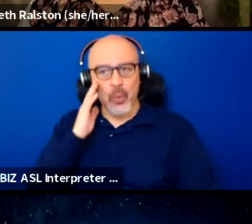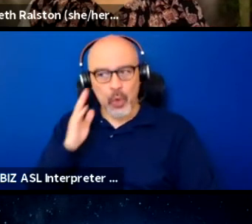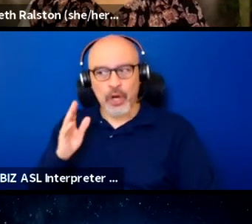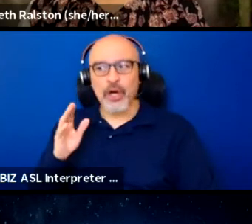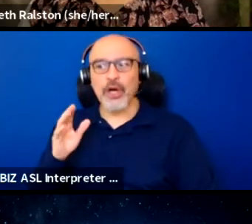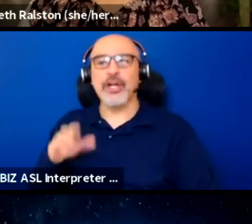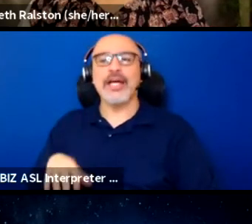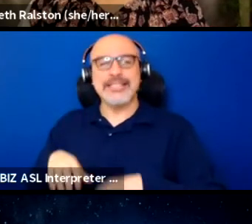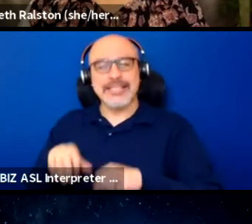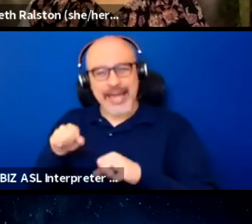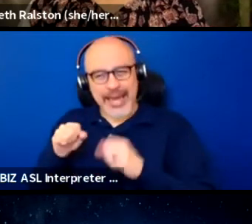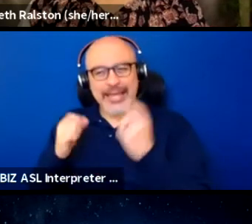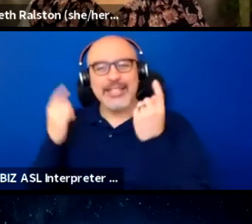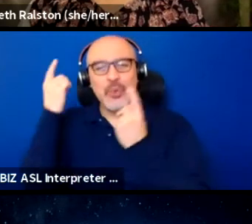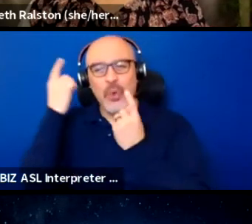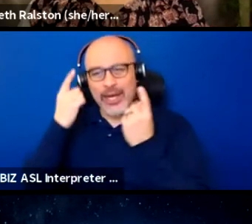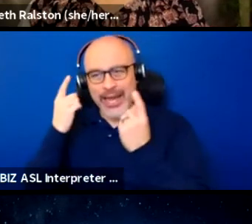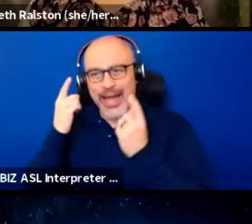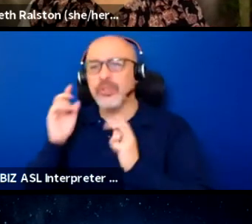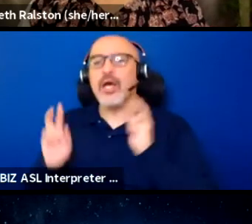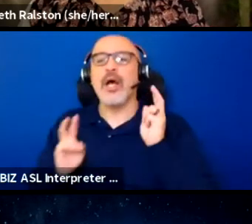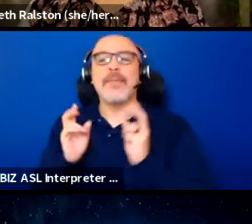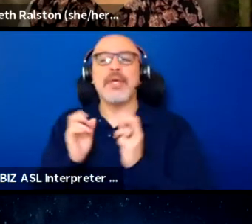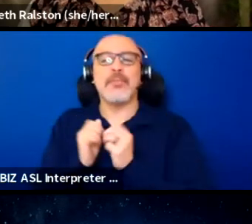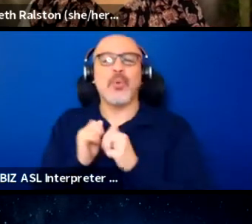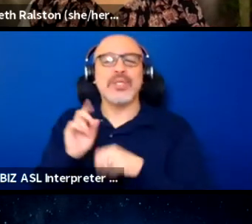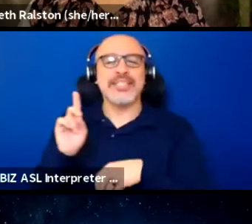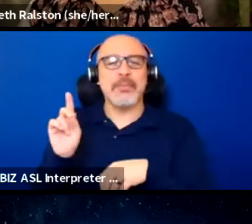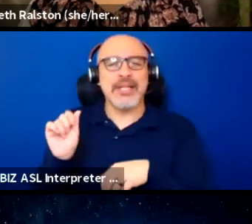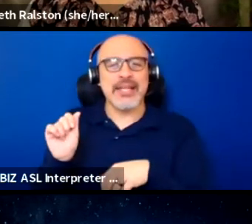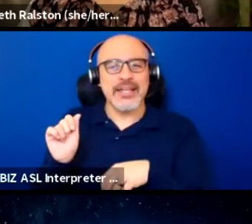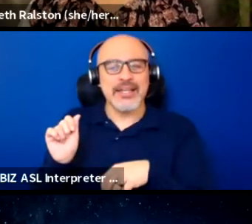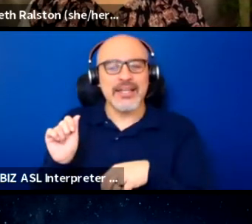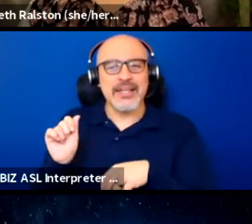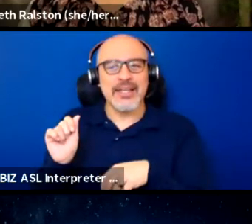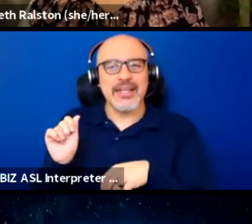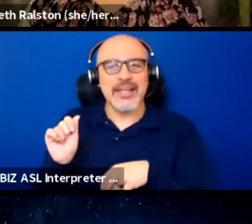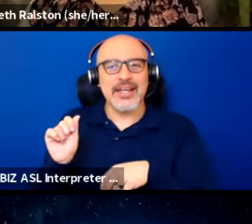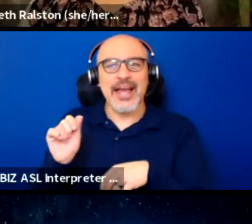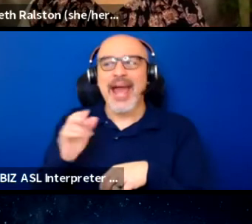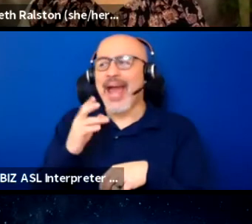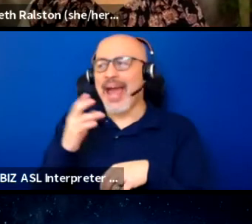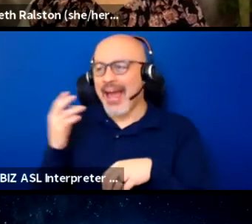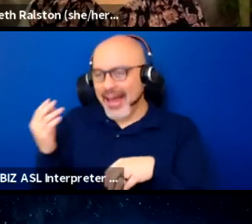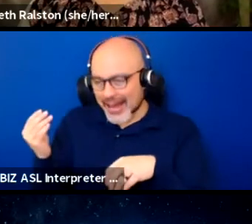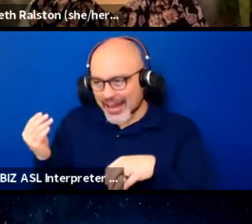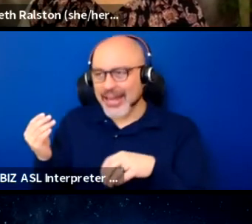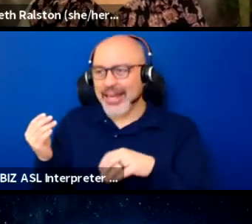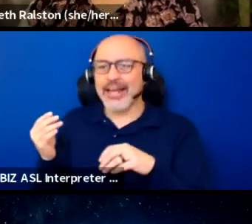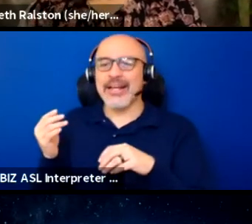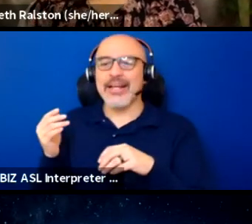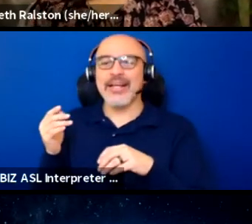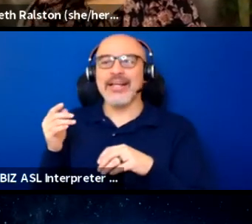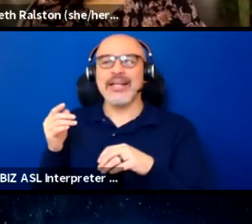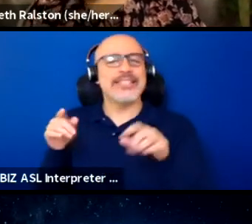people with disabilities so that, and touching on what Elizabeth was saying,